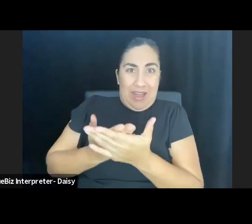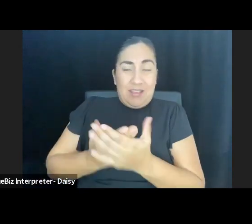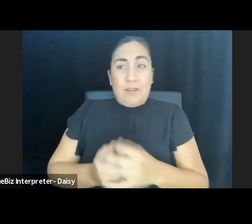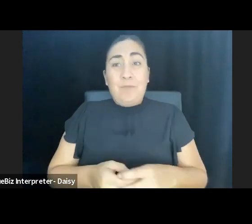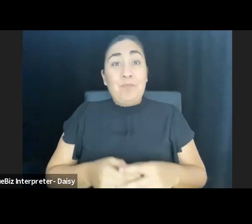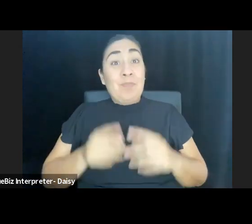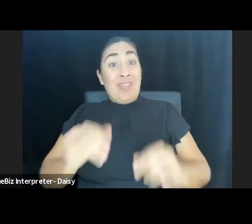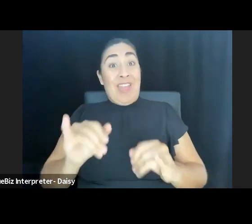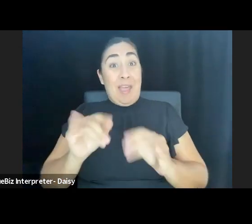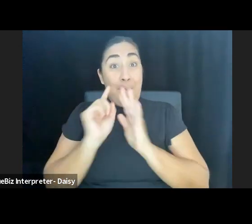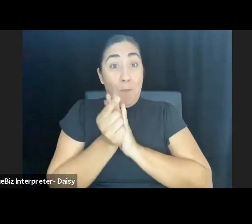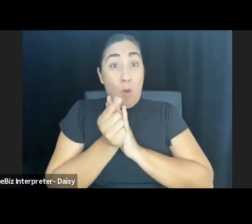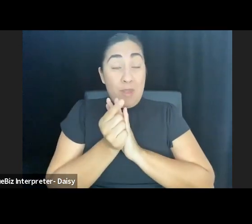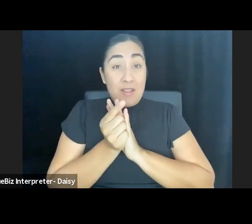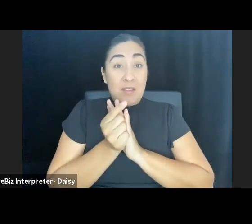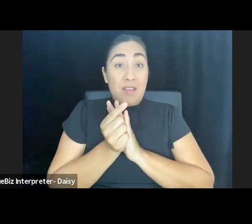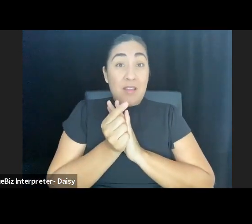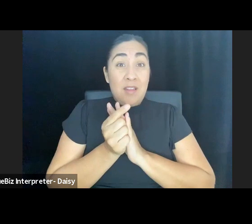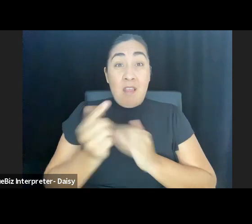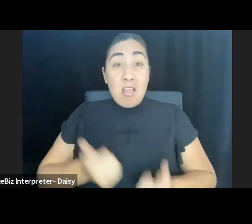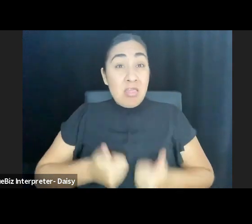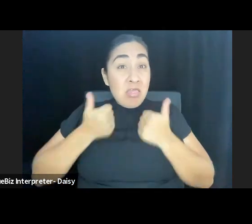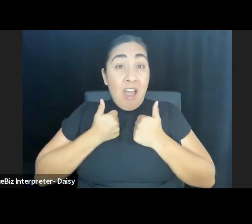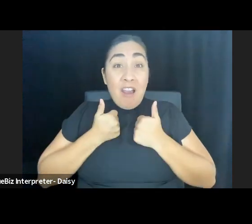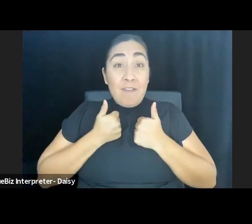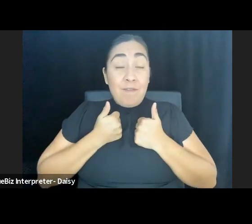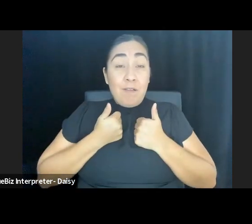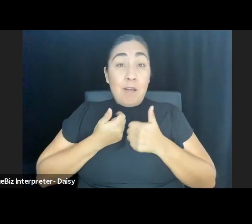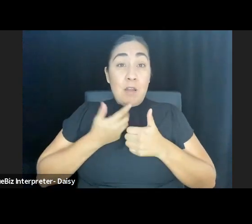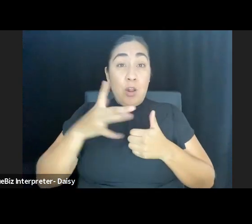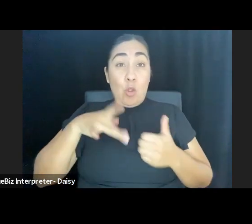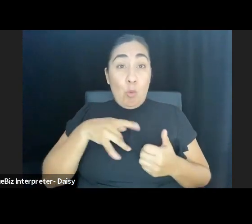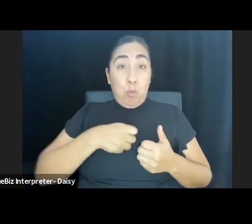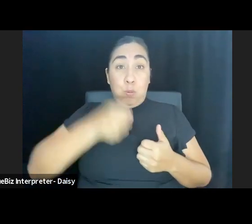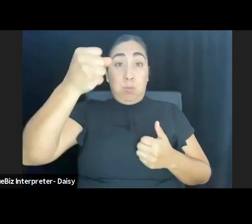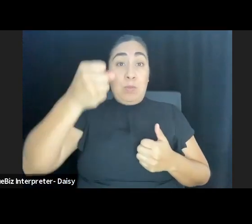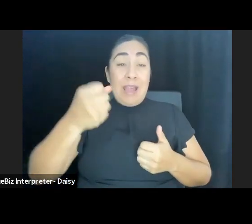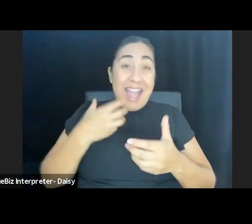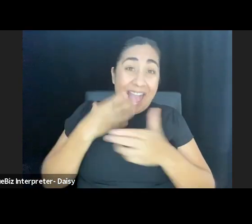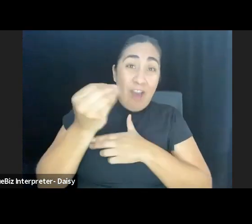was forcibly snuffed out of George Floyd's body and me speaking to you today, I've seen blocks